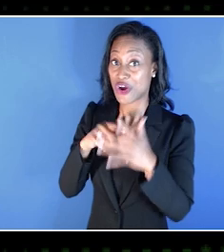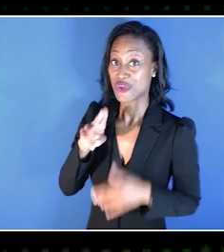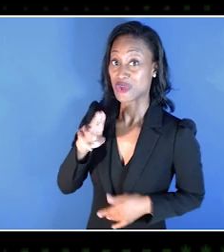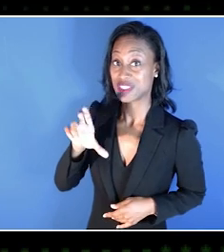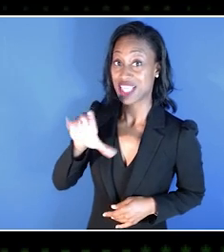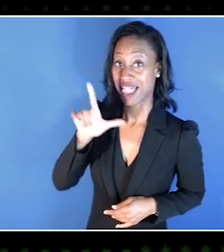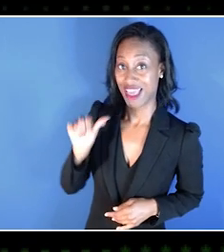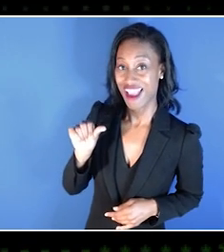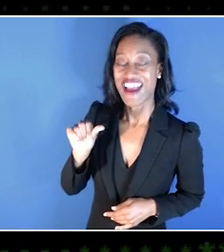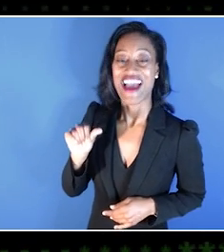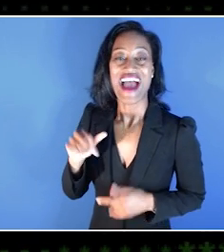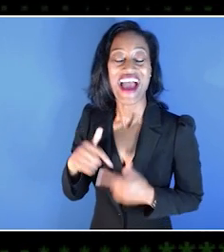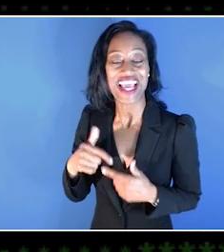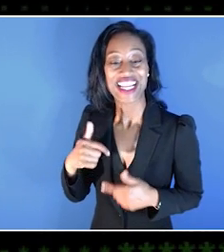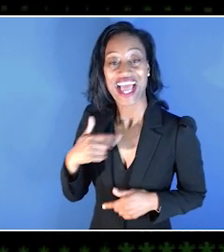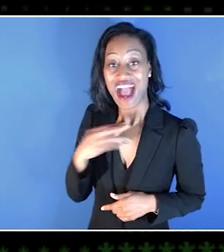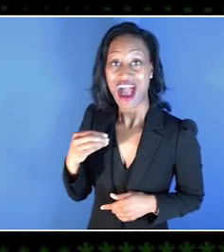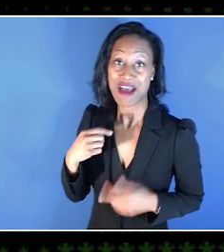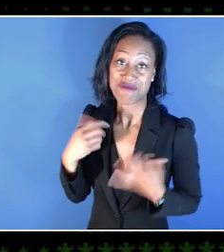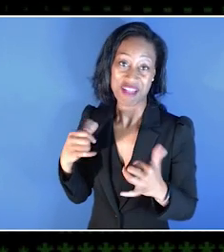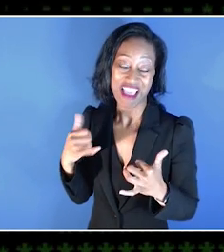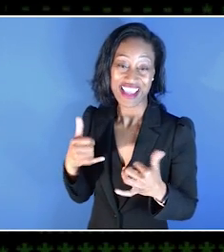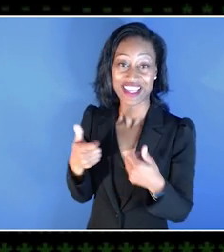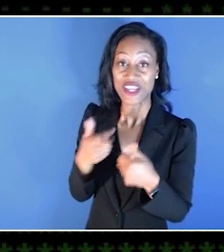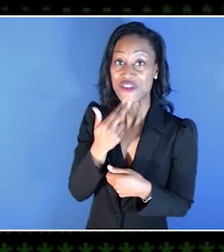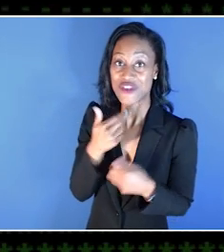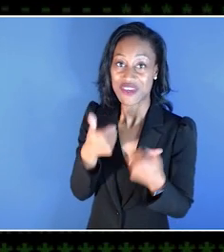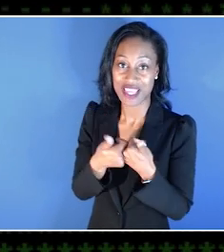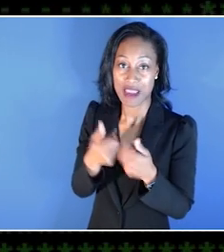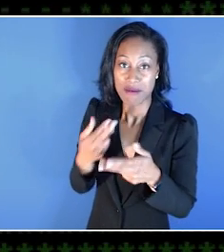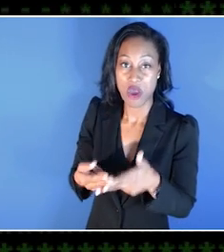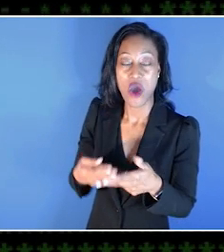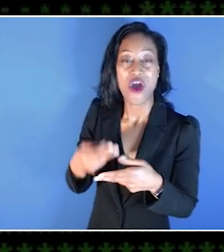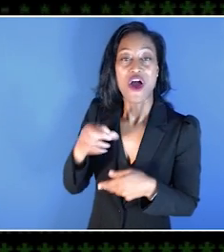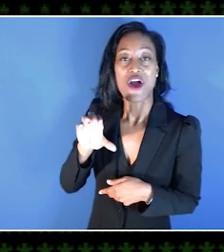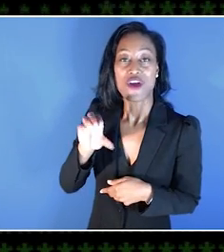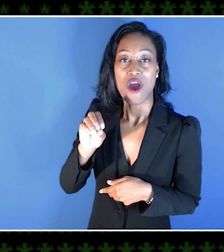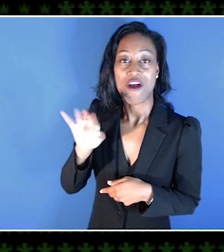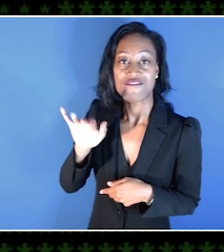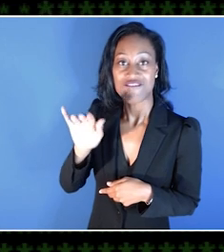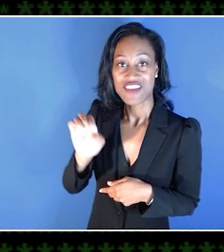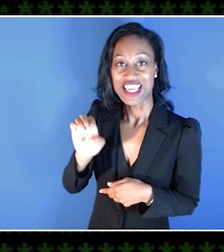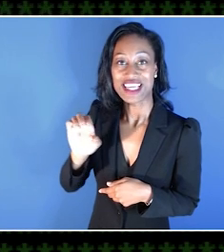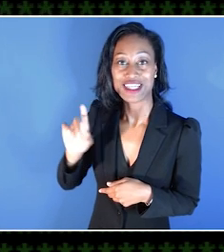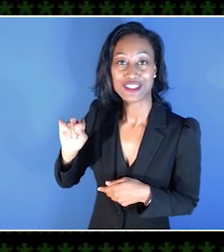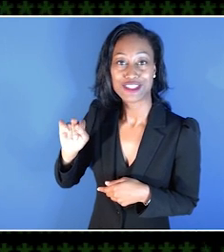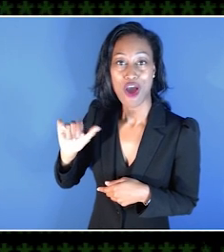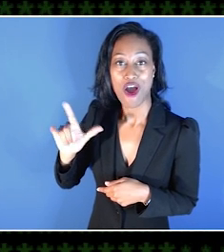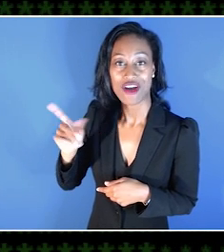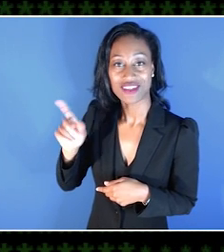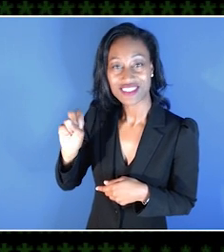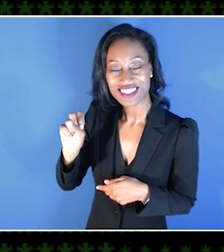and I am currently playing a cute little game called Coffee Talk. It's on Game Pass. -STEVE: Oh, yes.